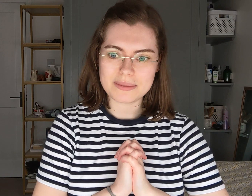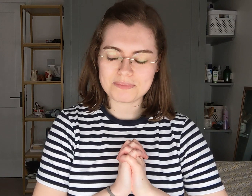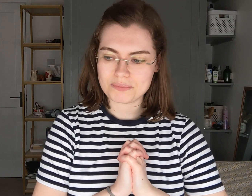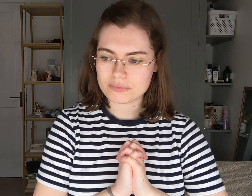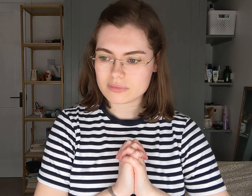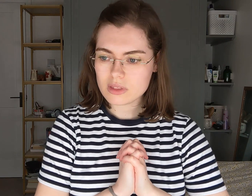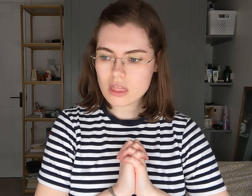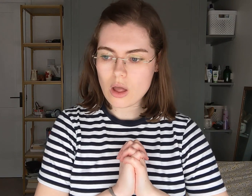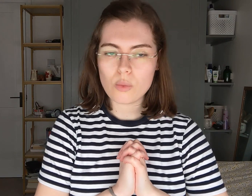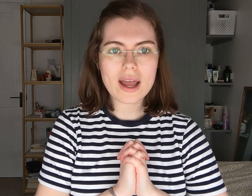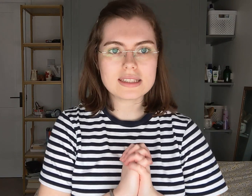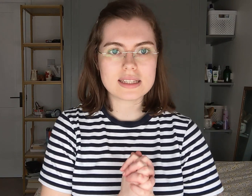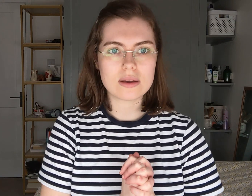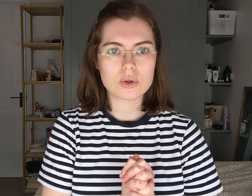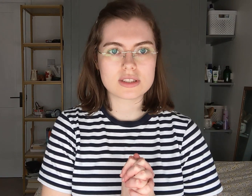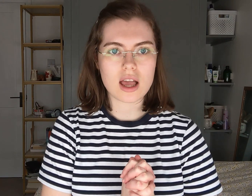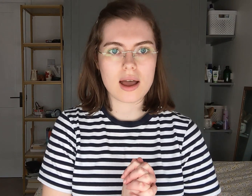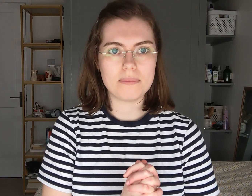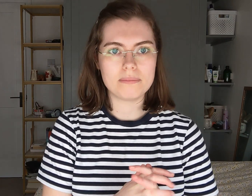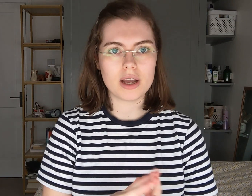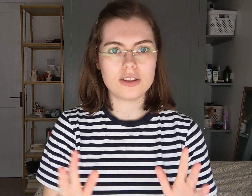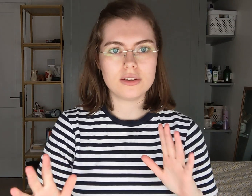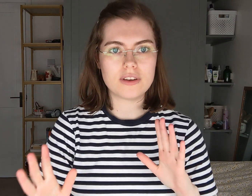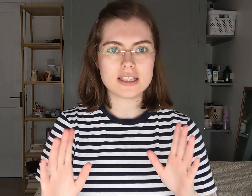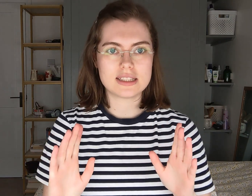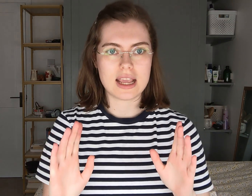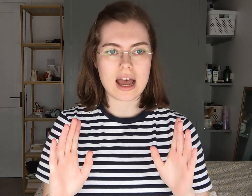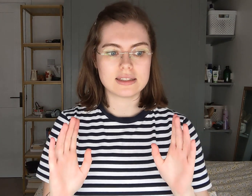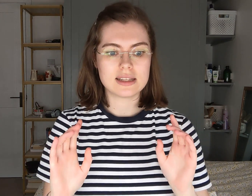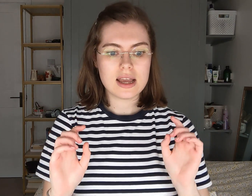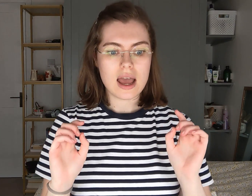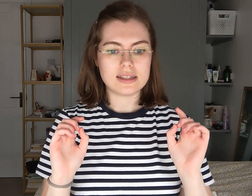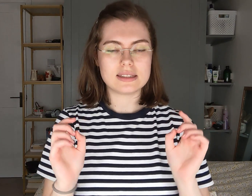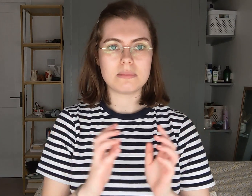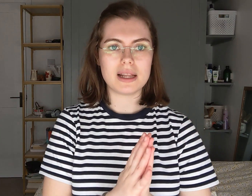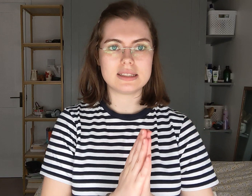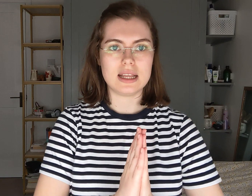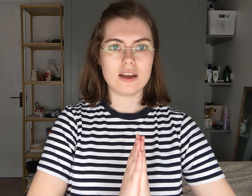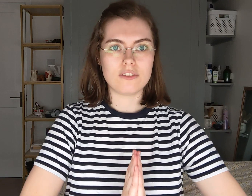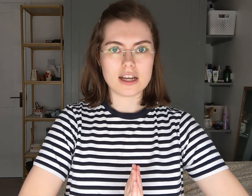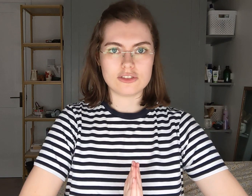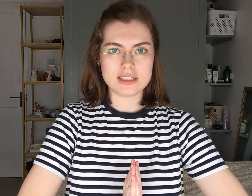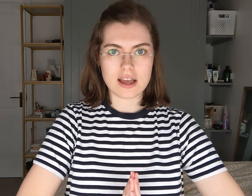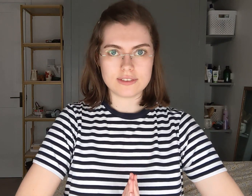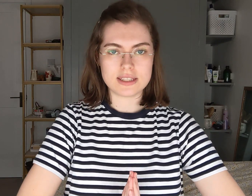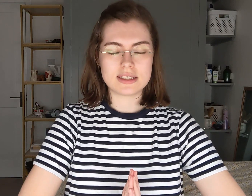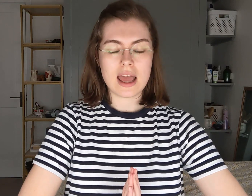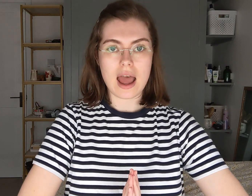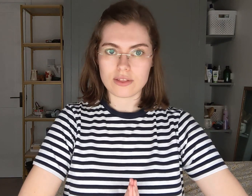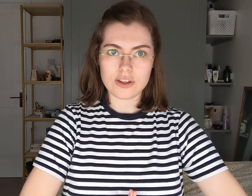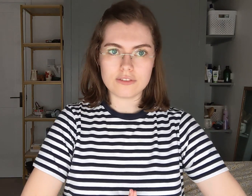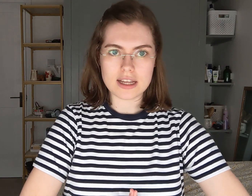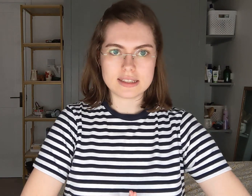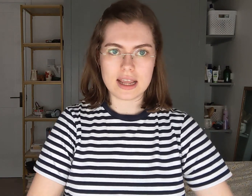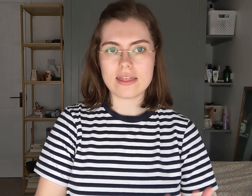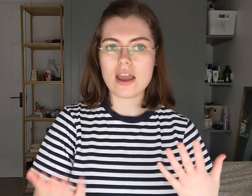it.The way I did it was my university has a disability advisory service at the university and they